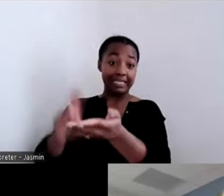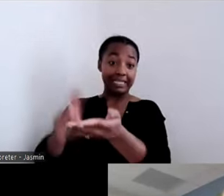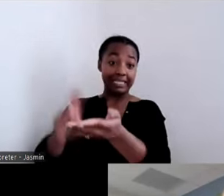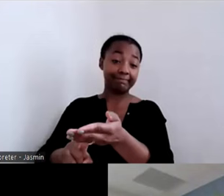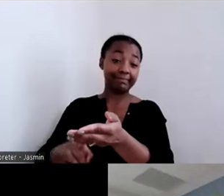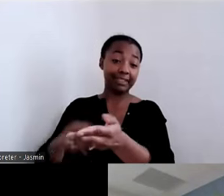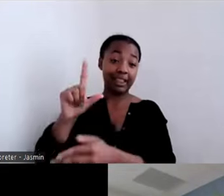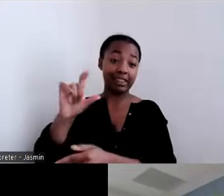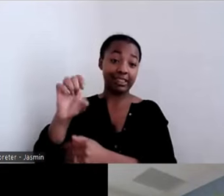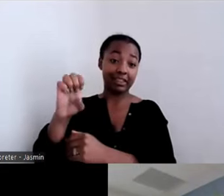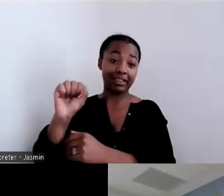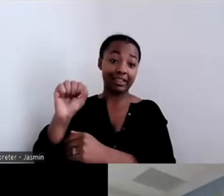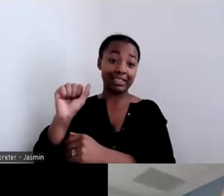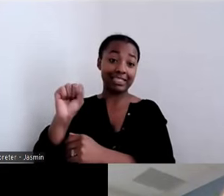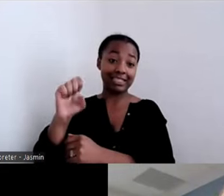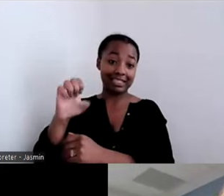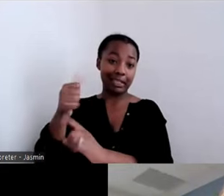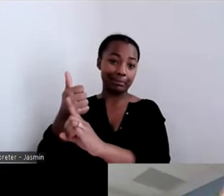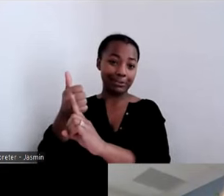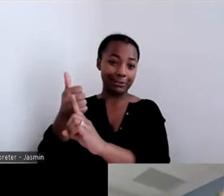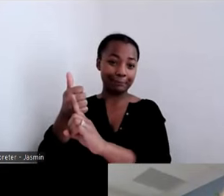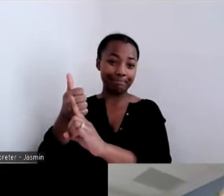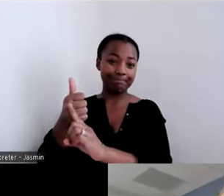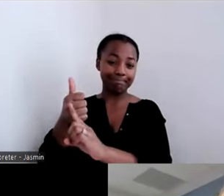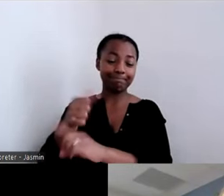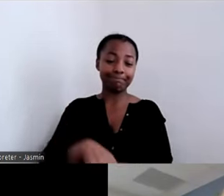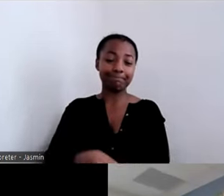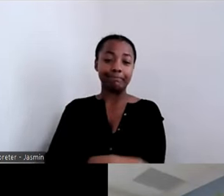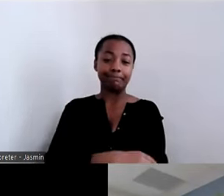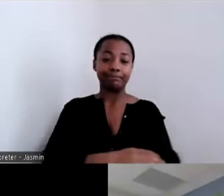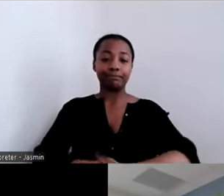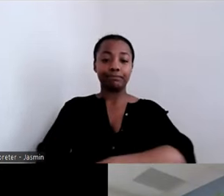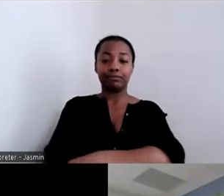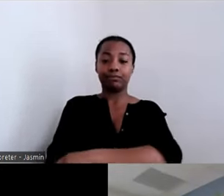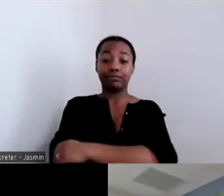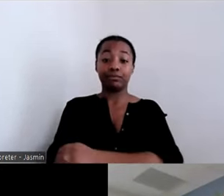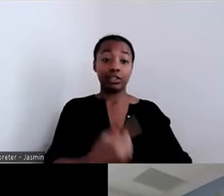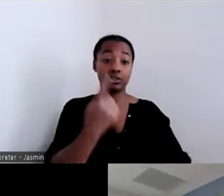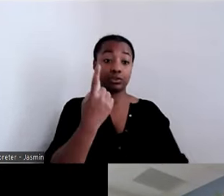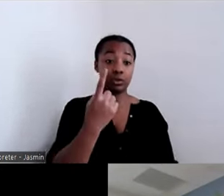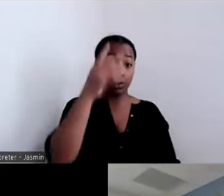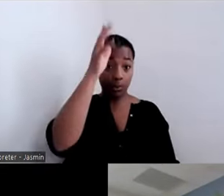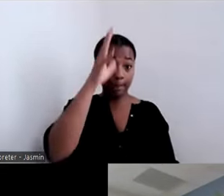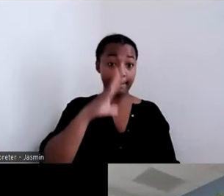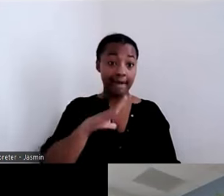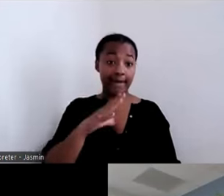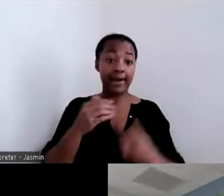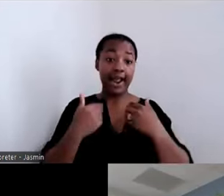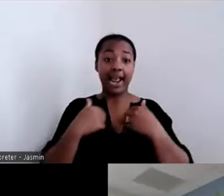their whole lives—and for one gentleman, he was in stage IV kidney failure. His